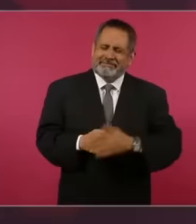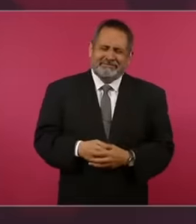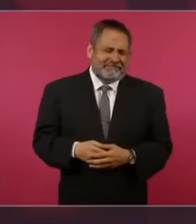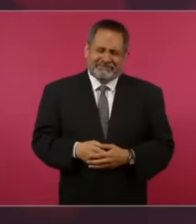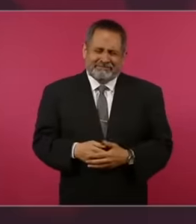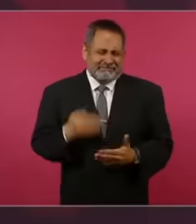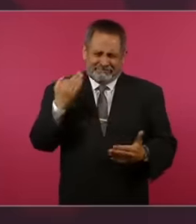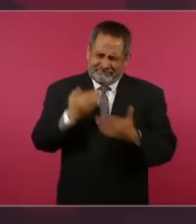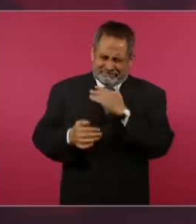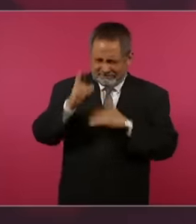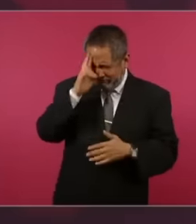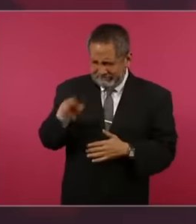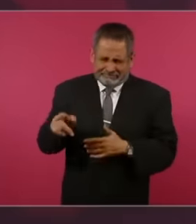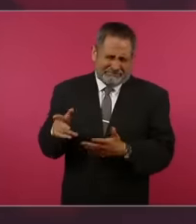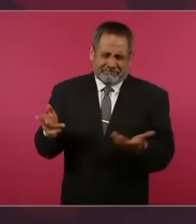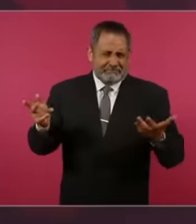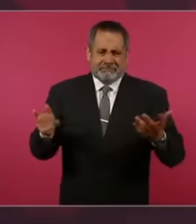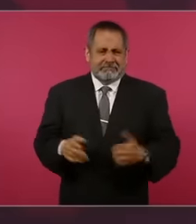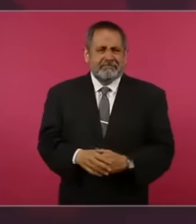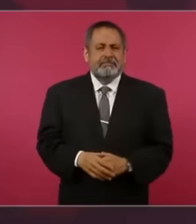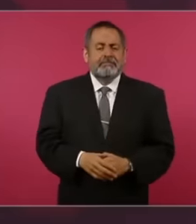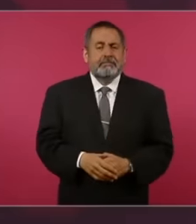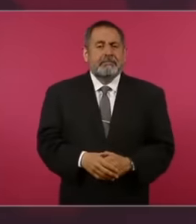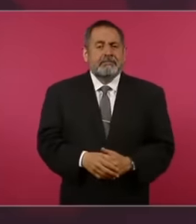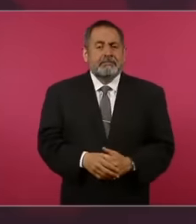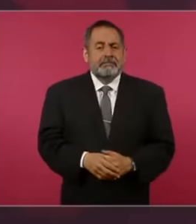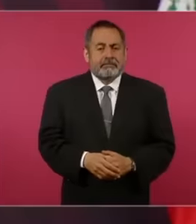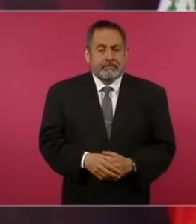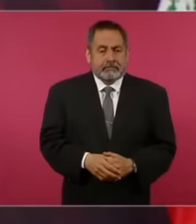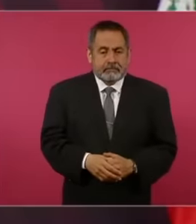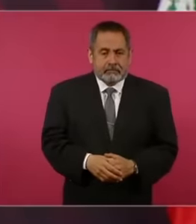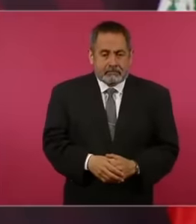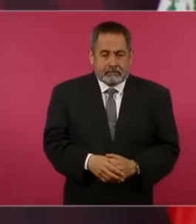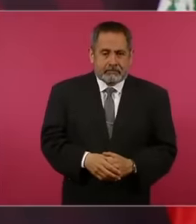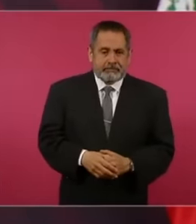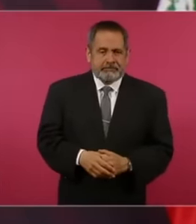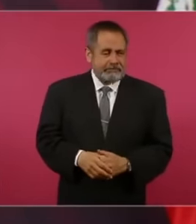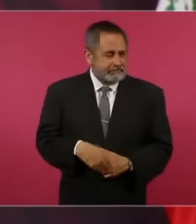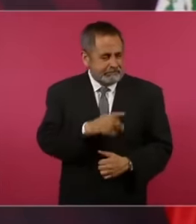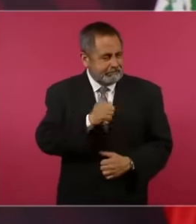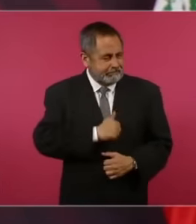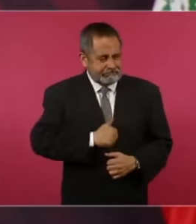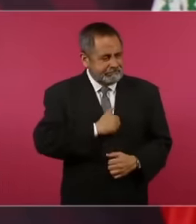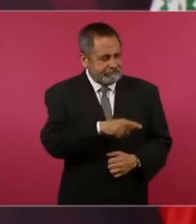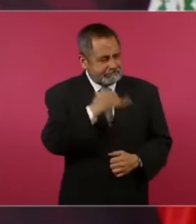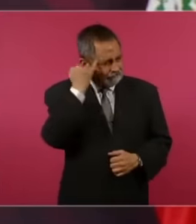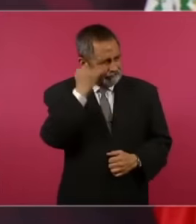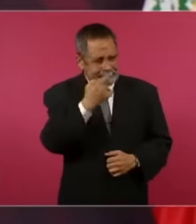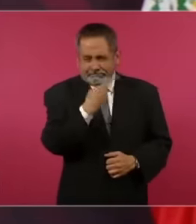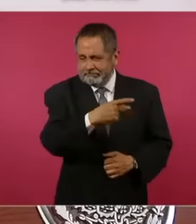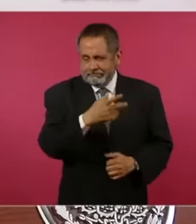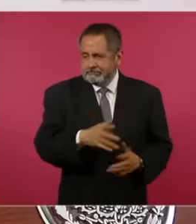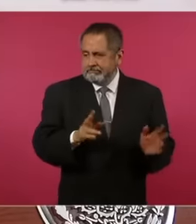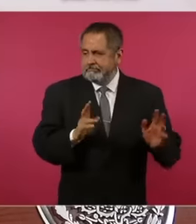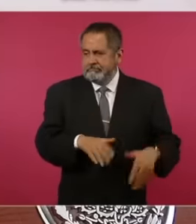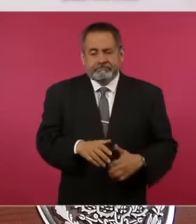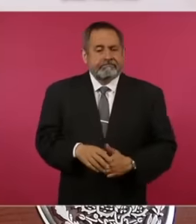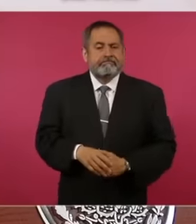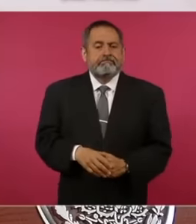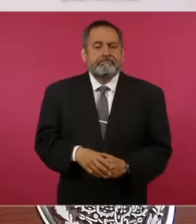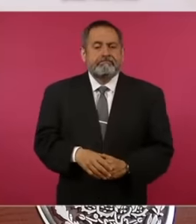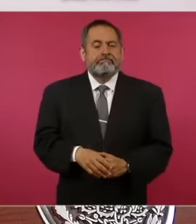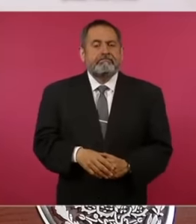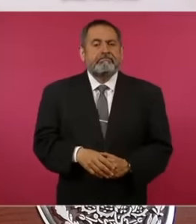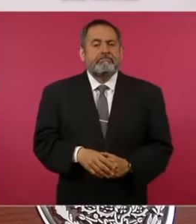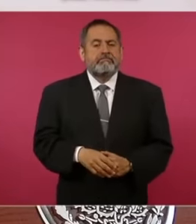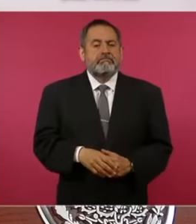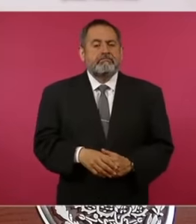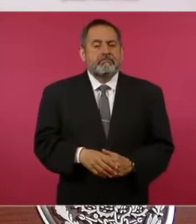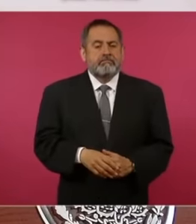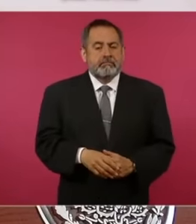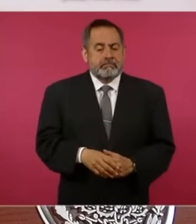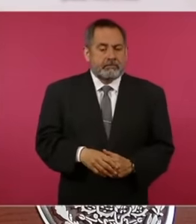but regrettable although it is also important that